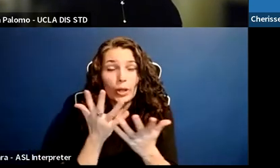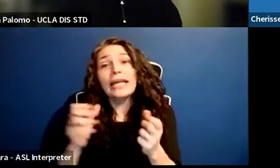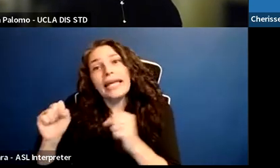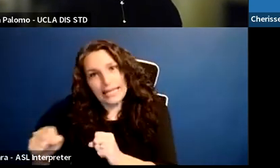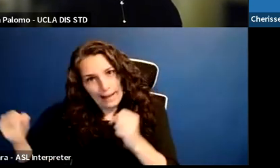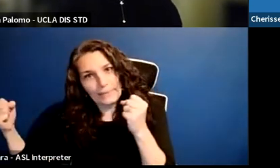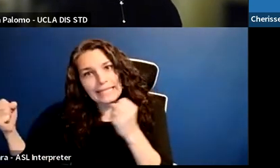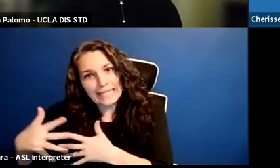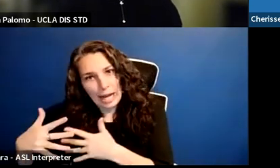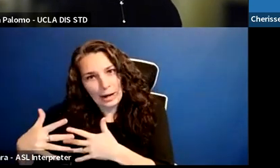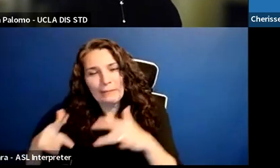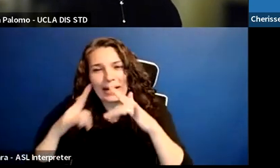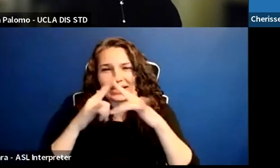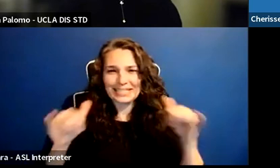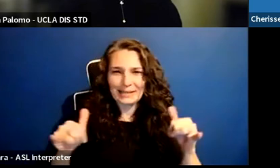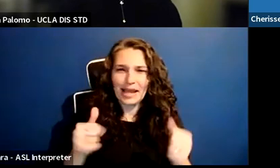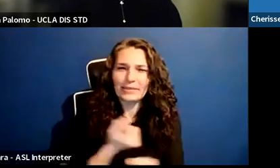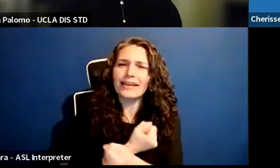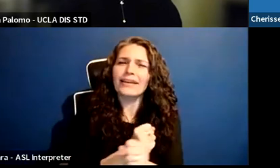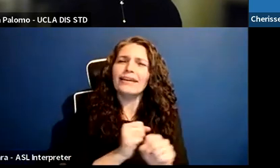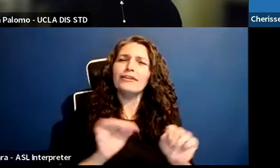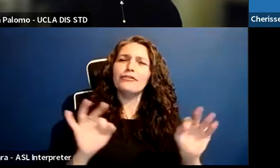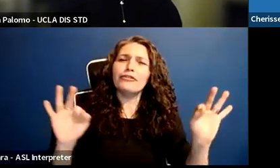it is also very freeing. Why not? Right?